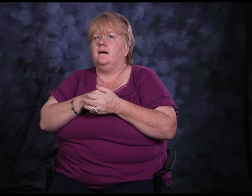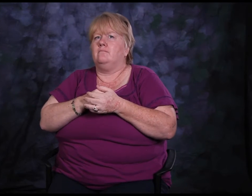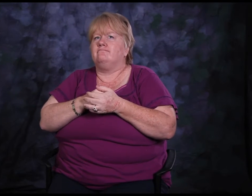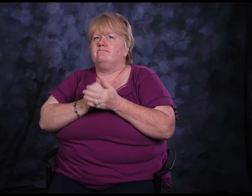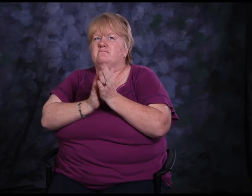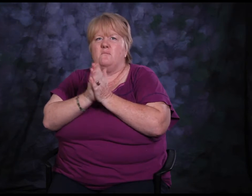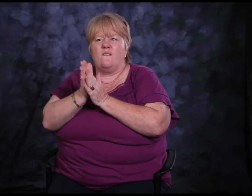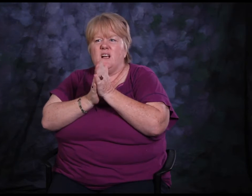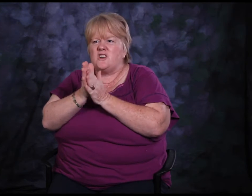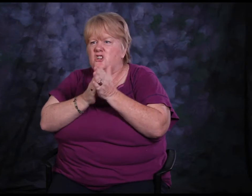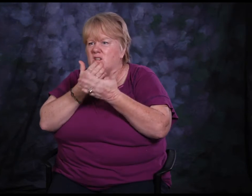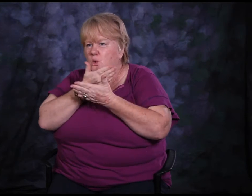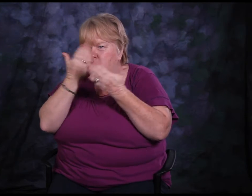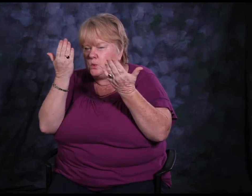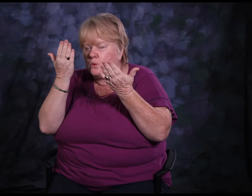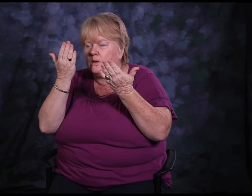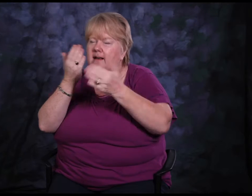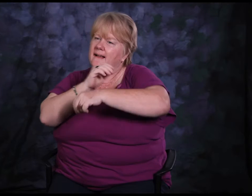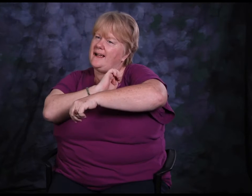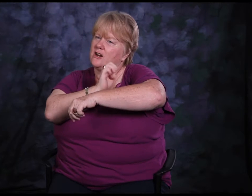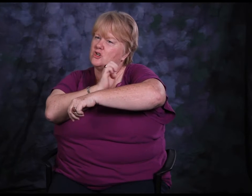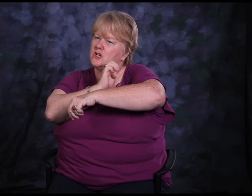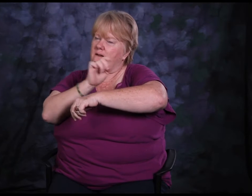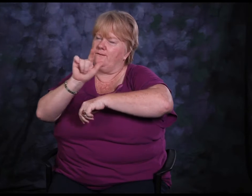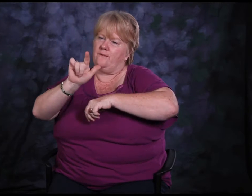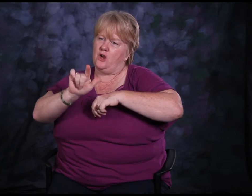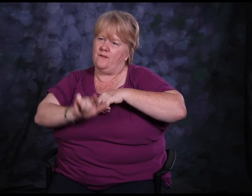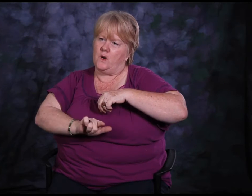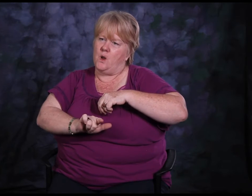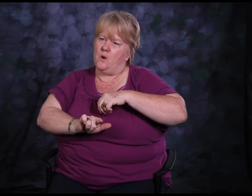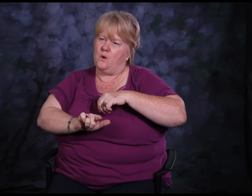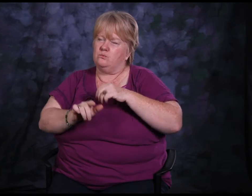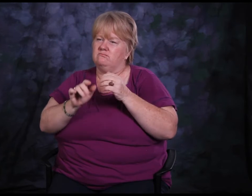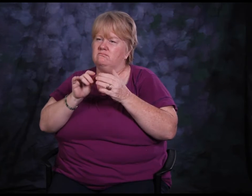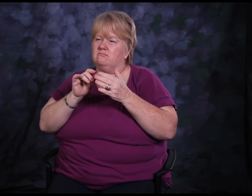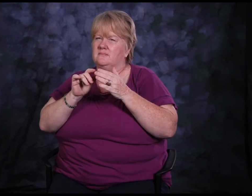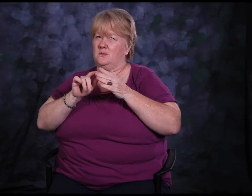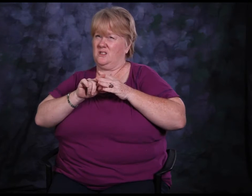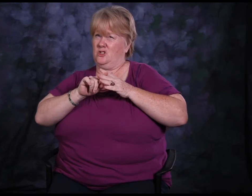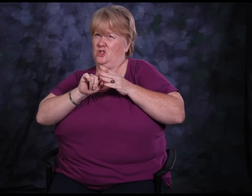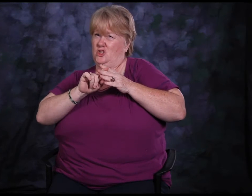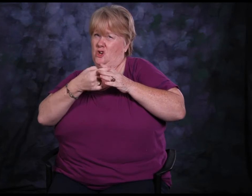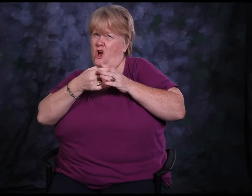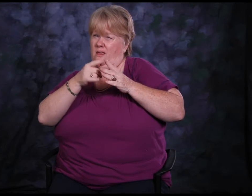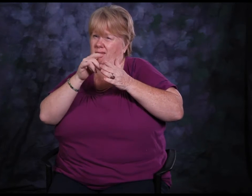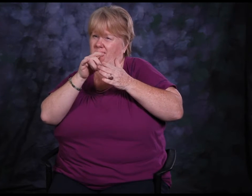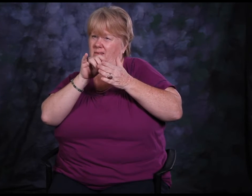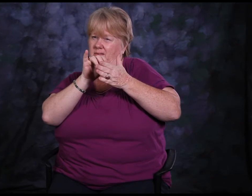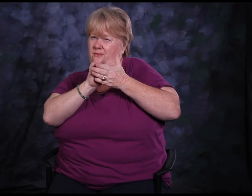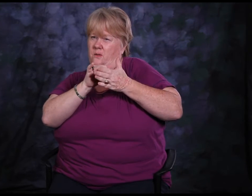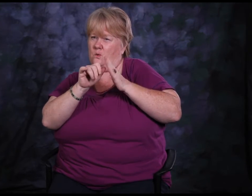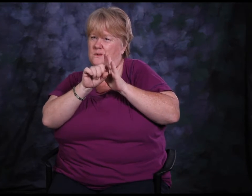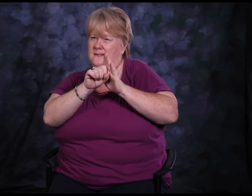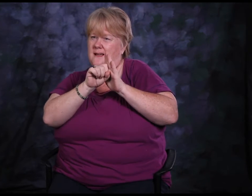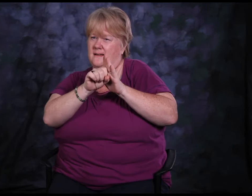I had a hard time focusing, and generally no desire to do anything.